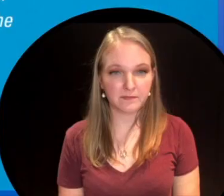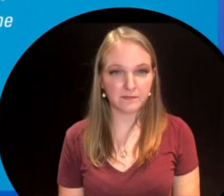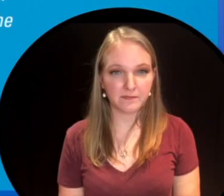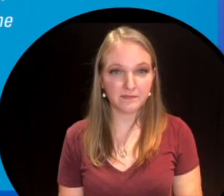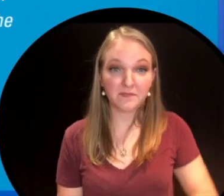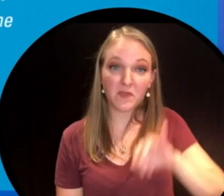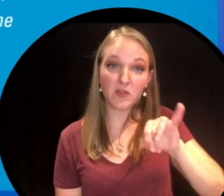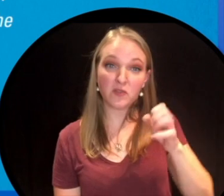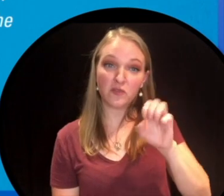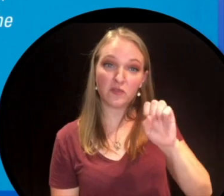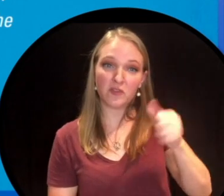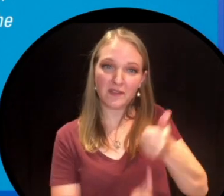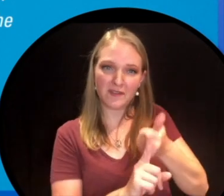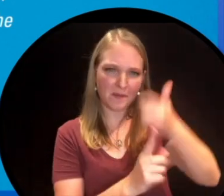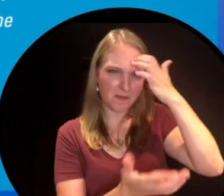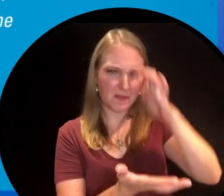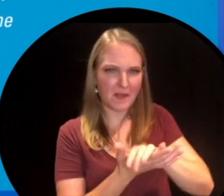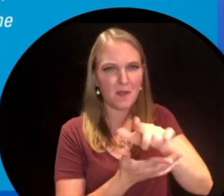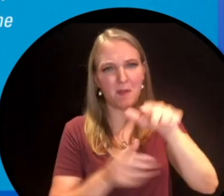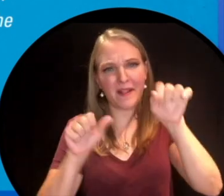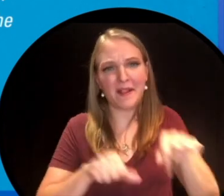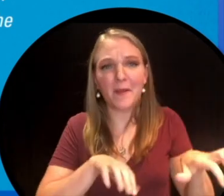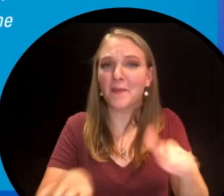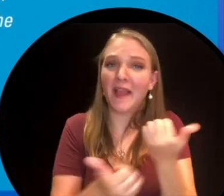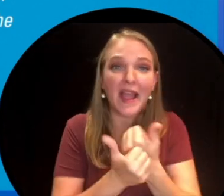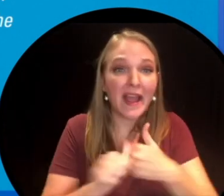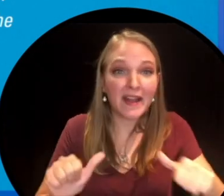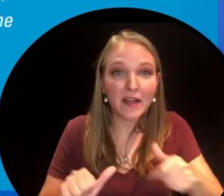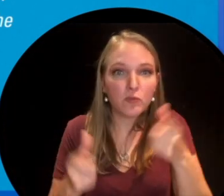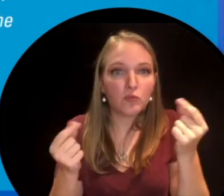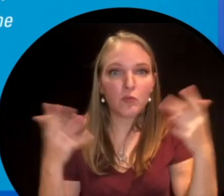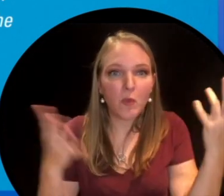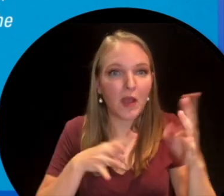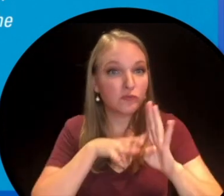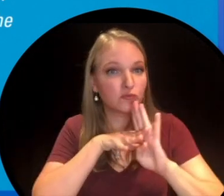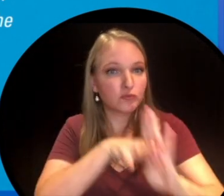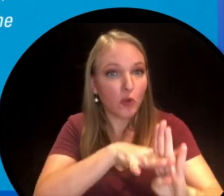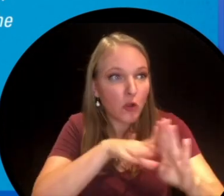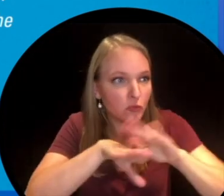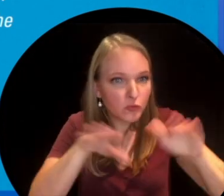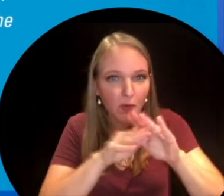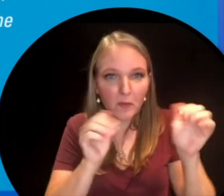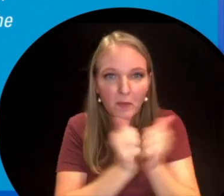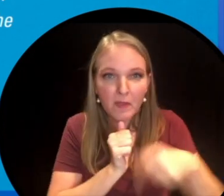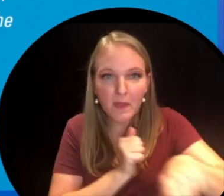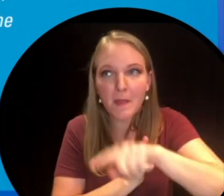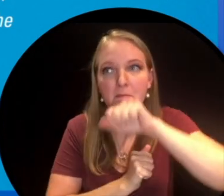Jess believes that you can do anything. She swims with sharks, loves watching action movies,